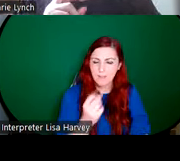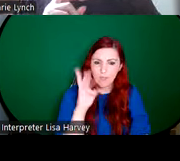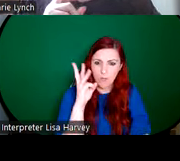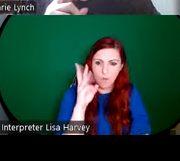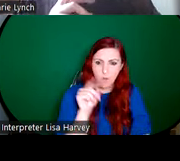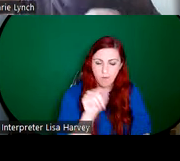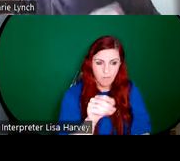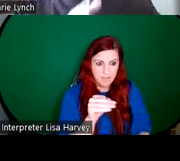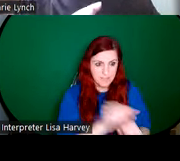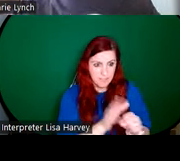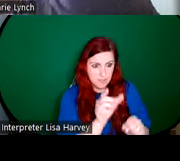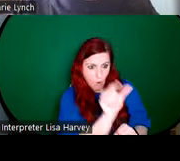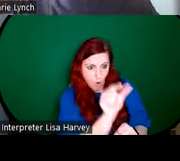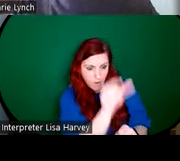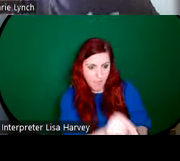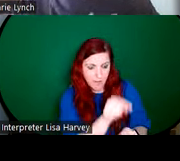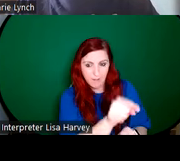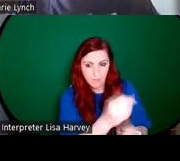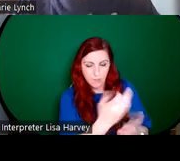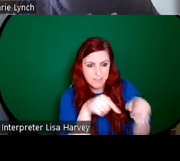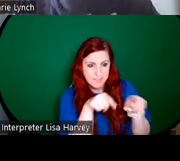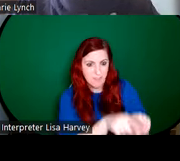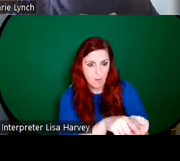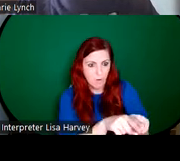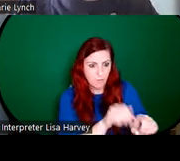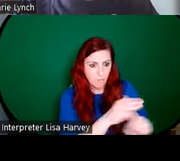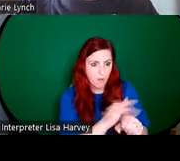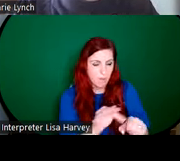this smaller panel. He exhibited it in Paris in the 1922 Irish Race Congress